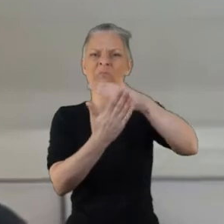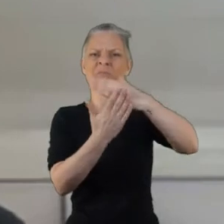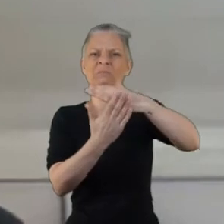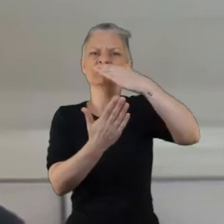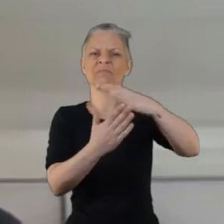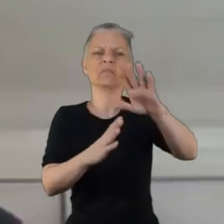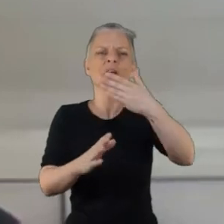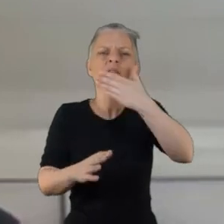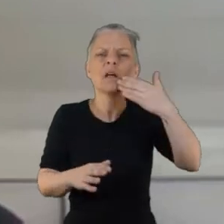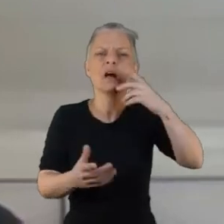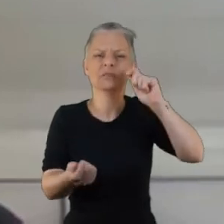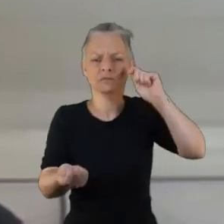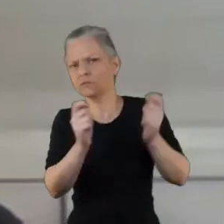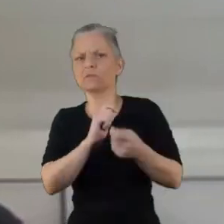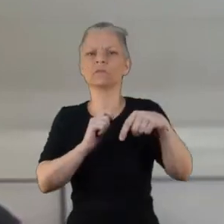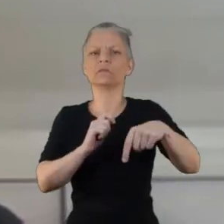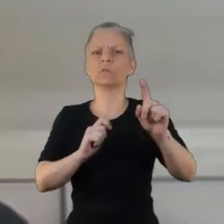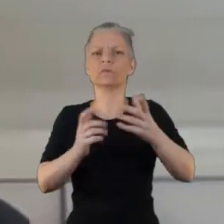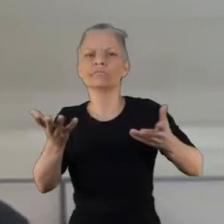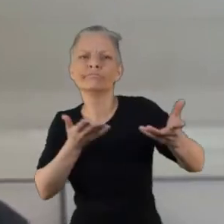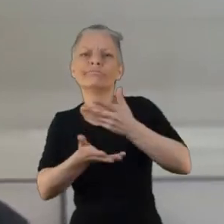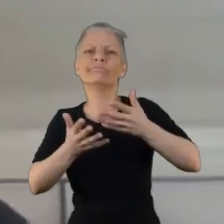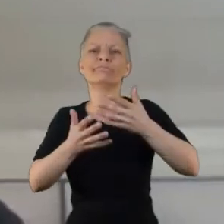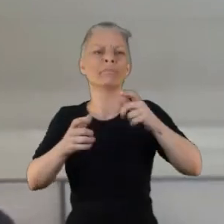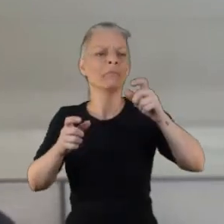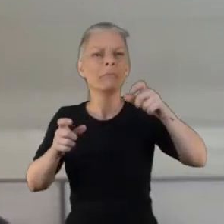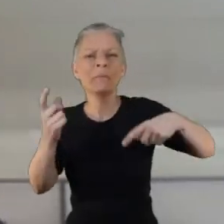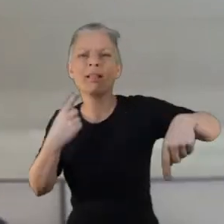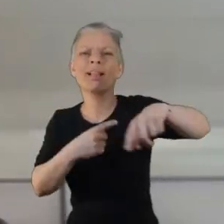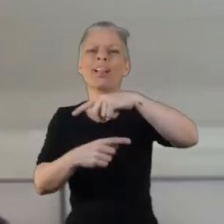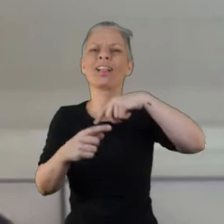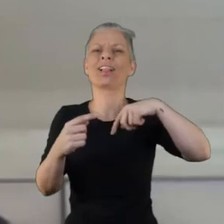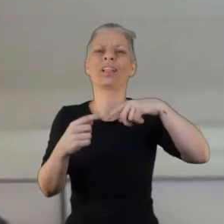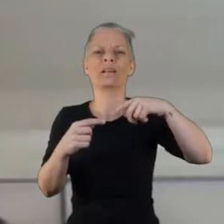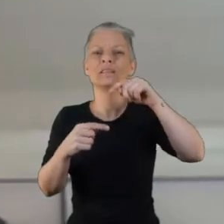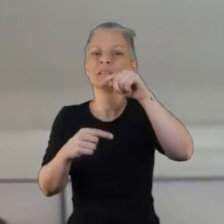what this project's enabled us to do is to reach people that we wouldn't have been able to reach on our own.